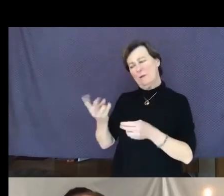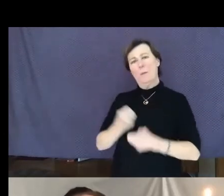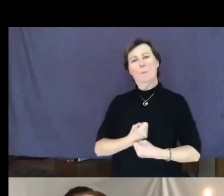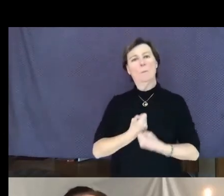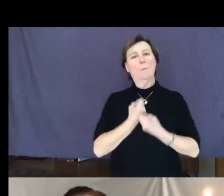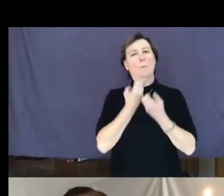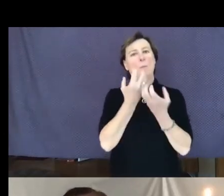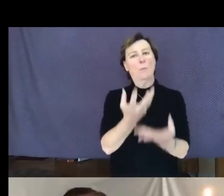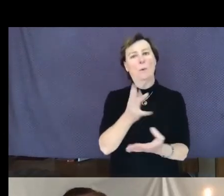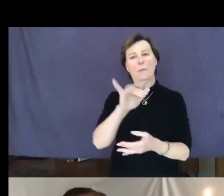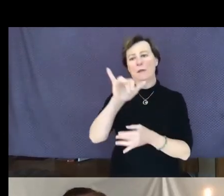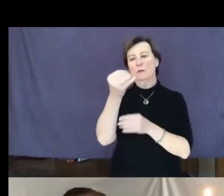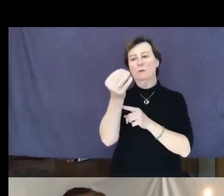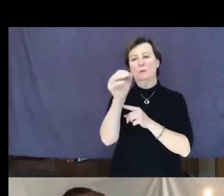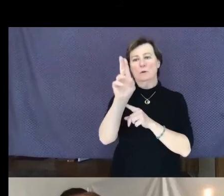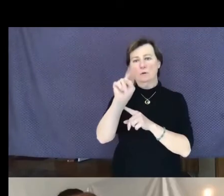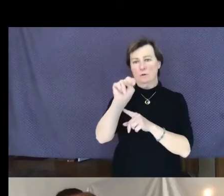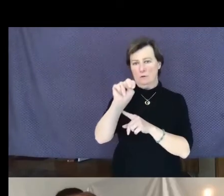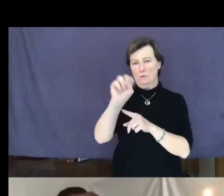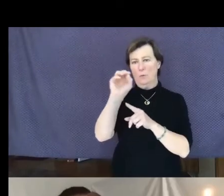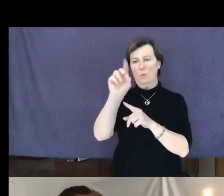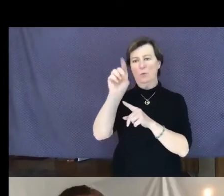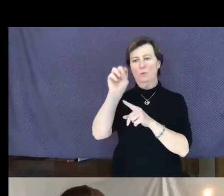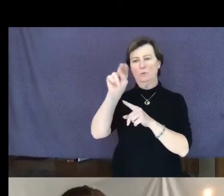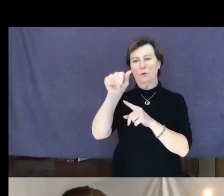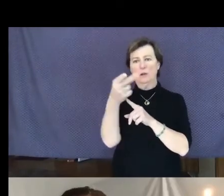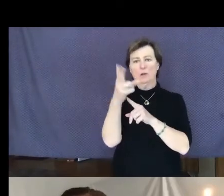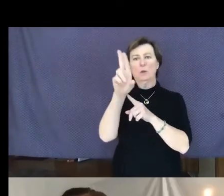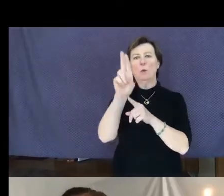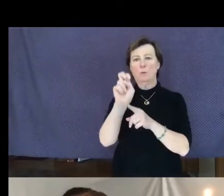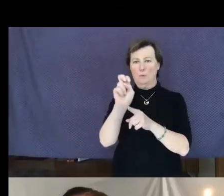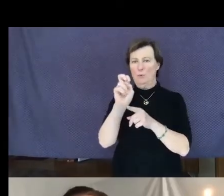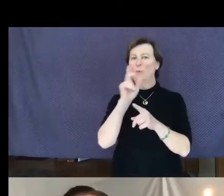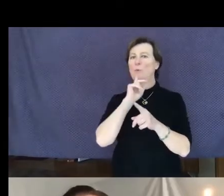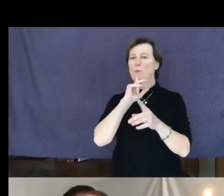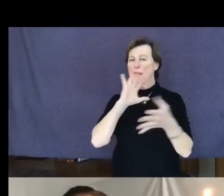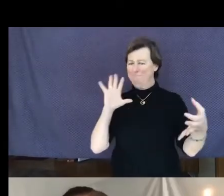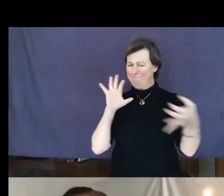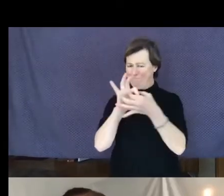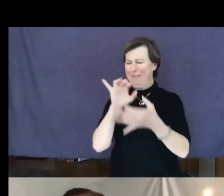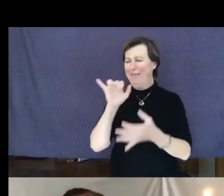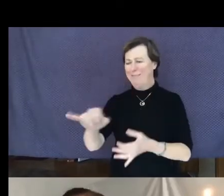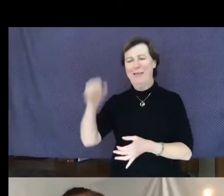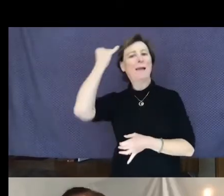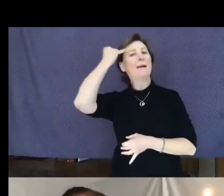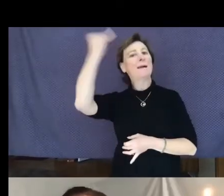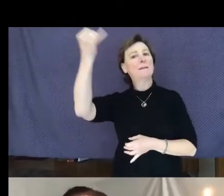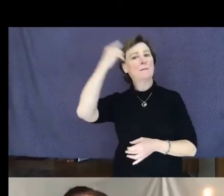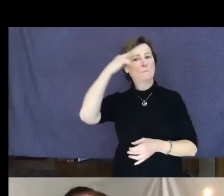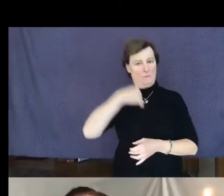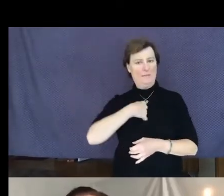O'Donoghue that embodied this idea for me. Here it is: